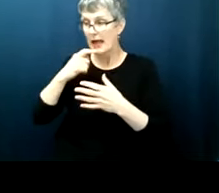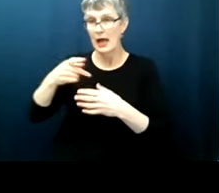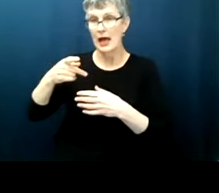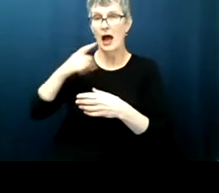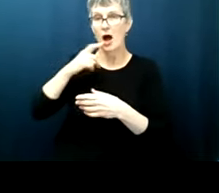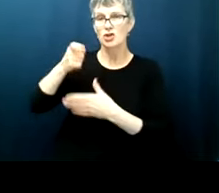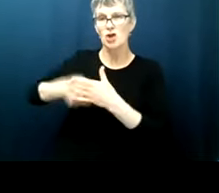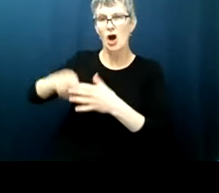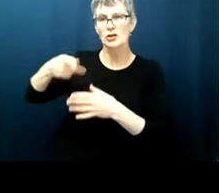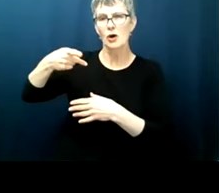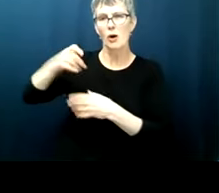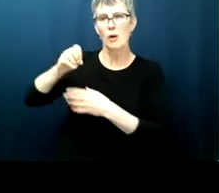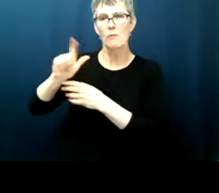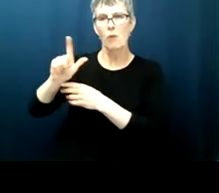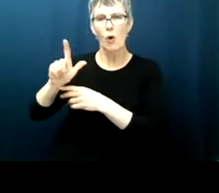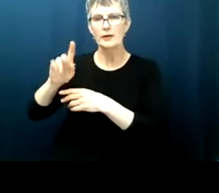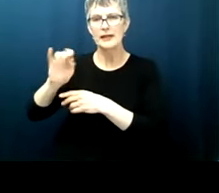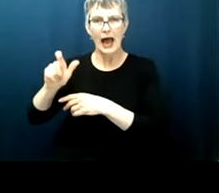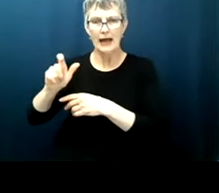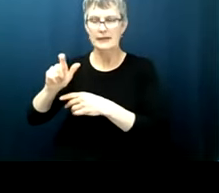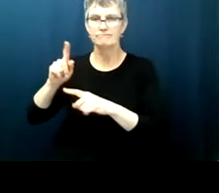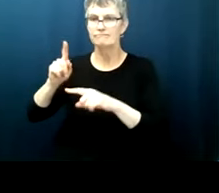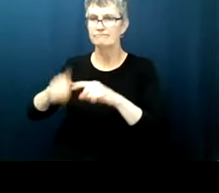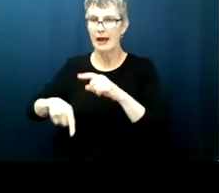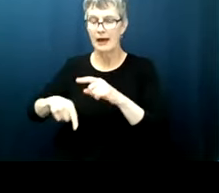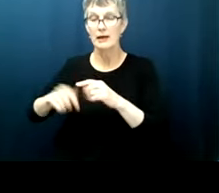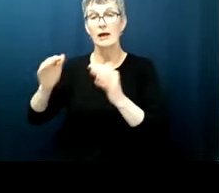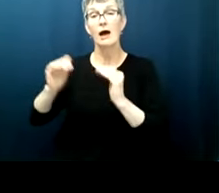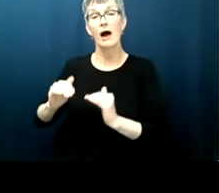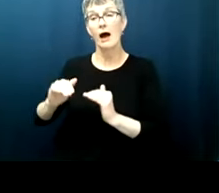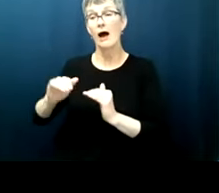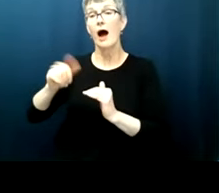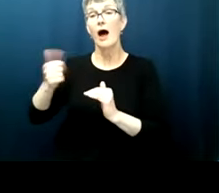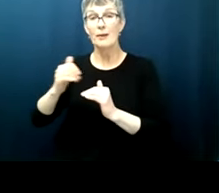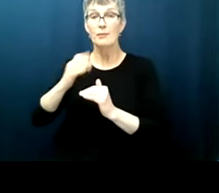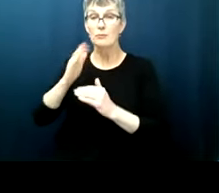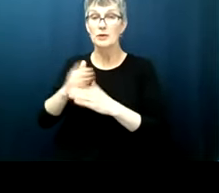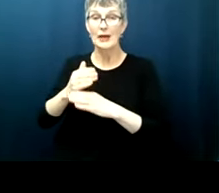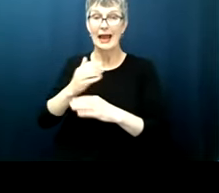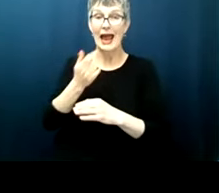had been fighting and dying in our nation's wars would not be denied the vote but because the way